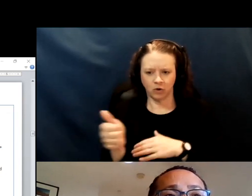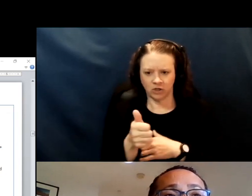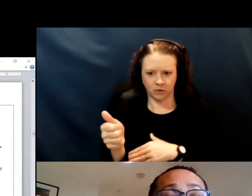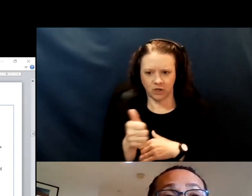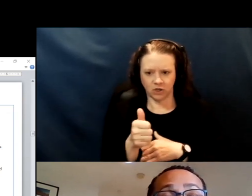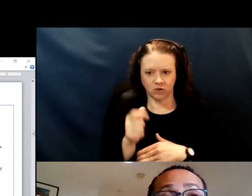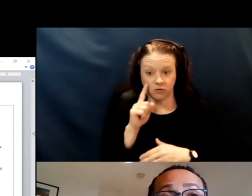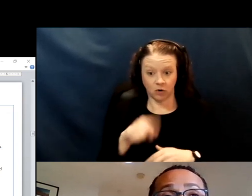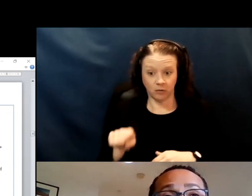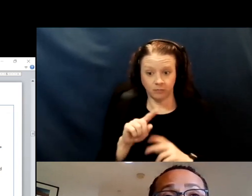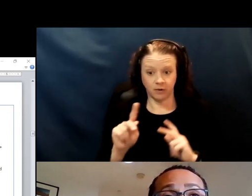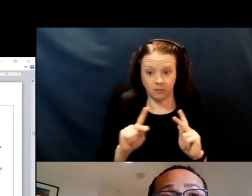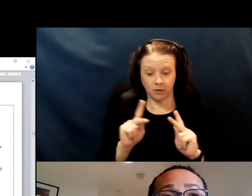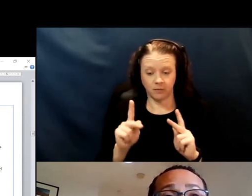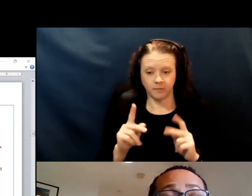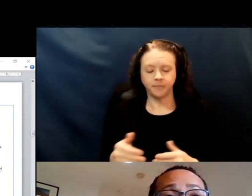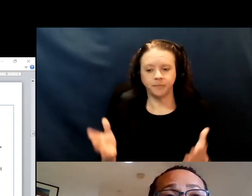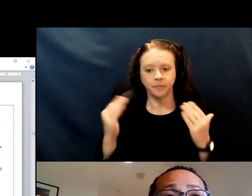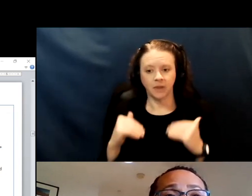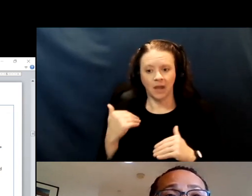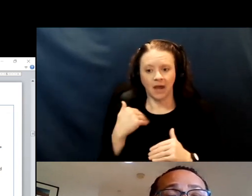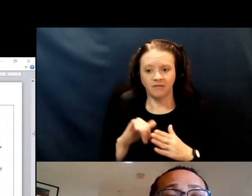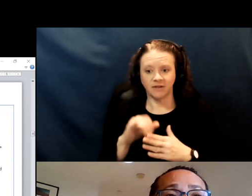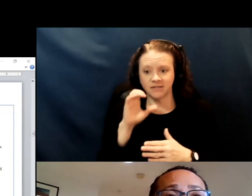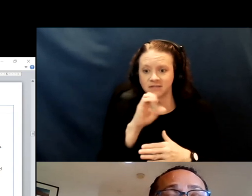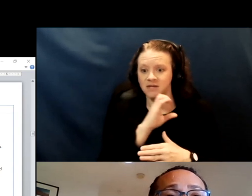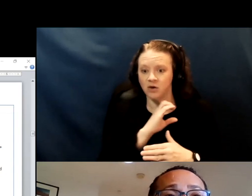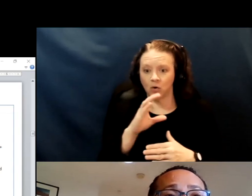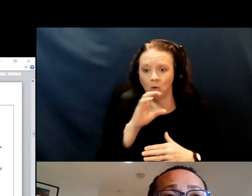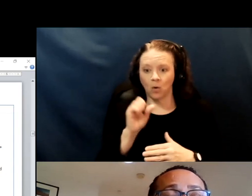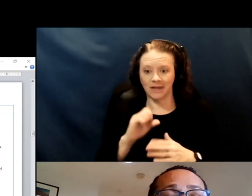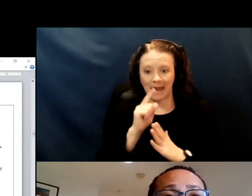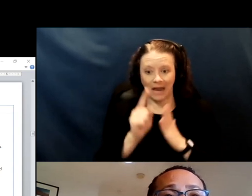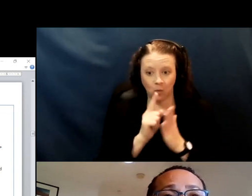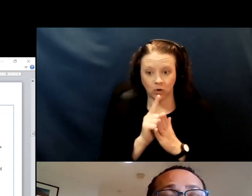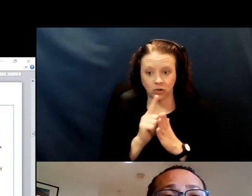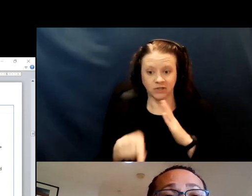having senior only hours, days and lanes. For example, the week of February 15th,